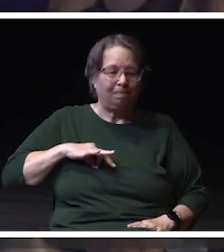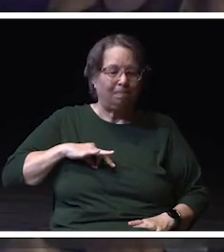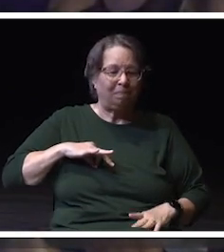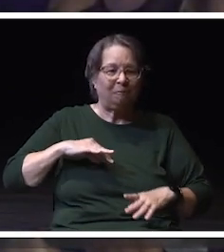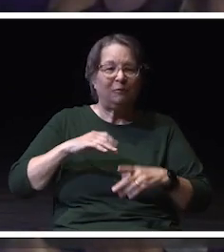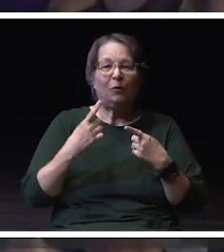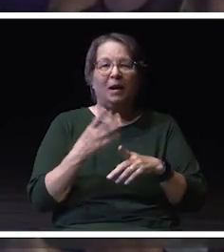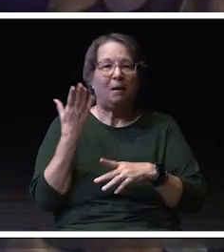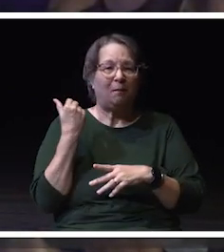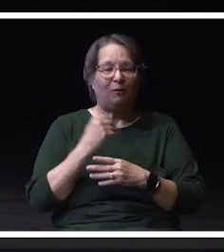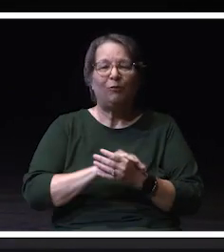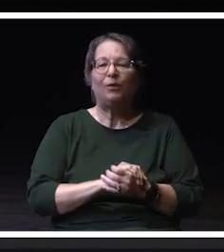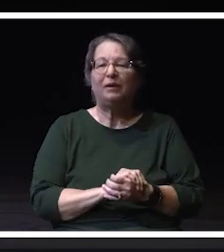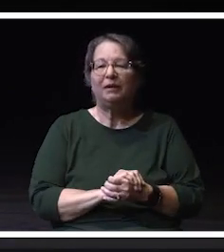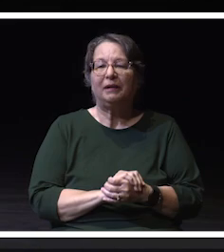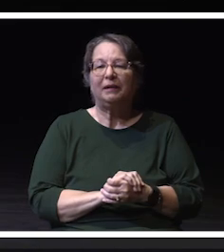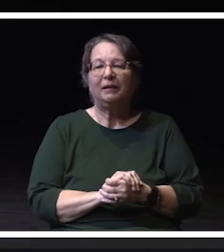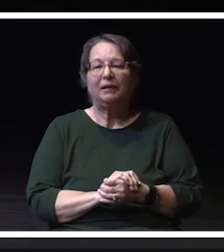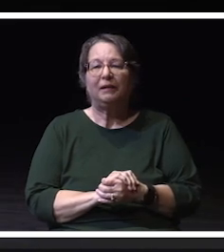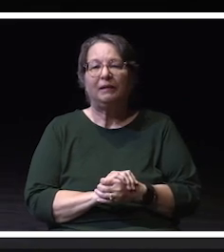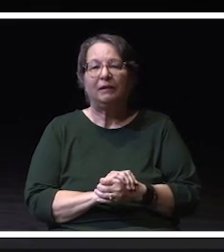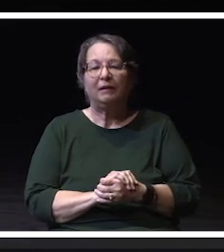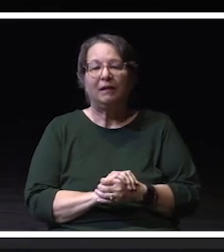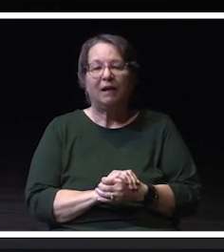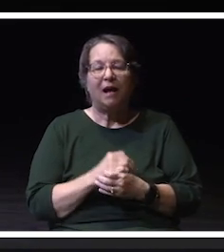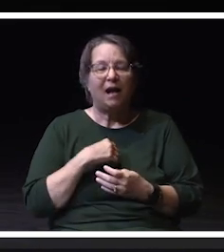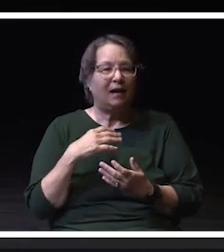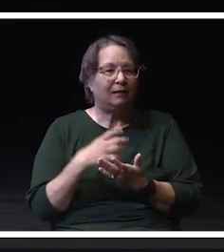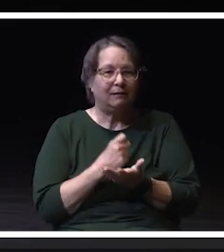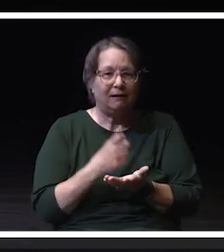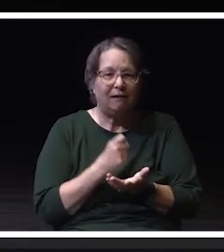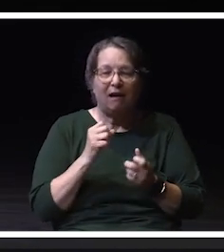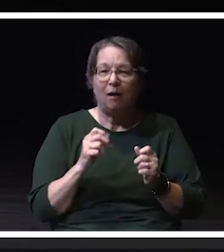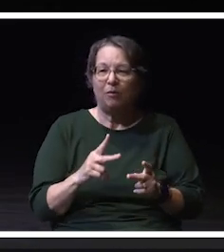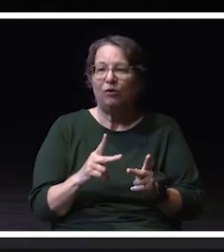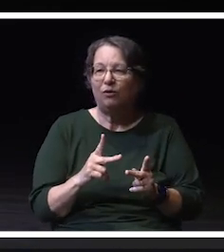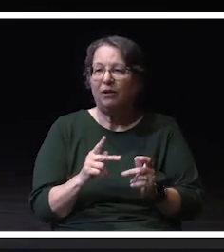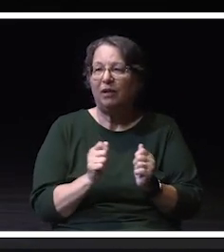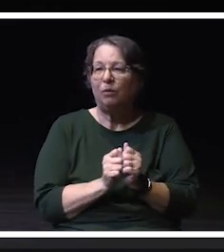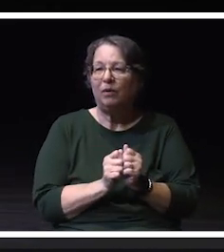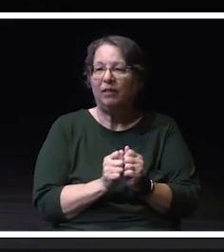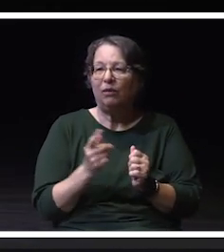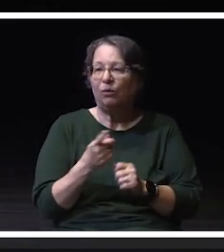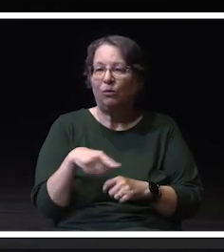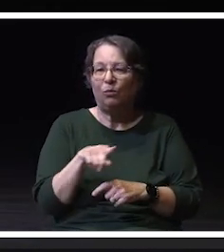I take credit and opportunity with all of you working now and the work that has been done